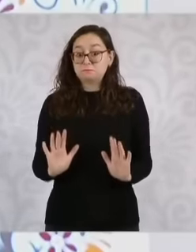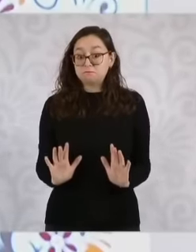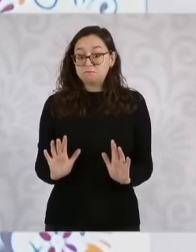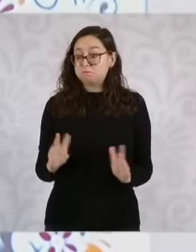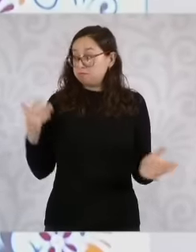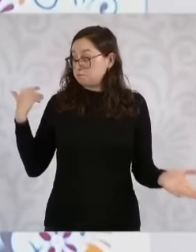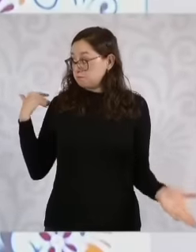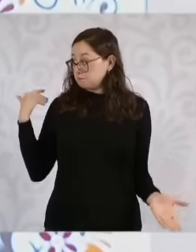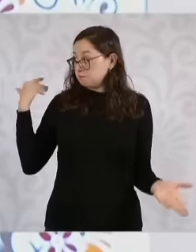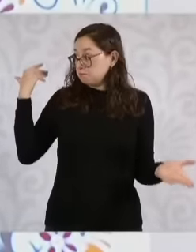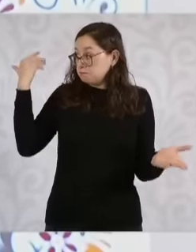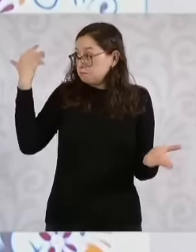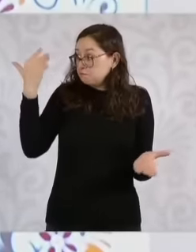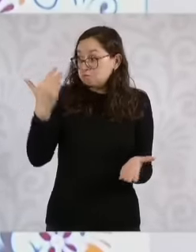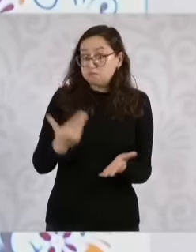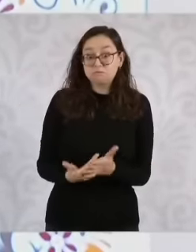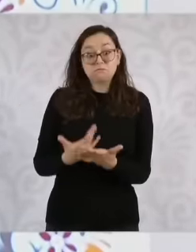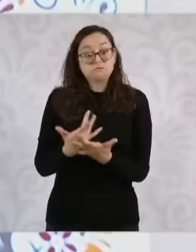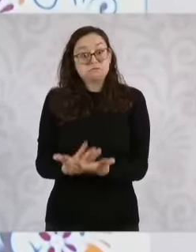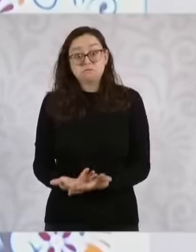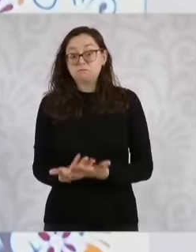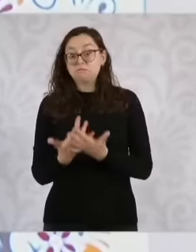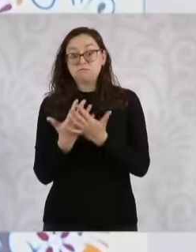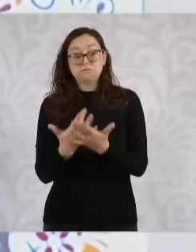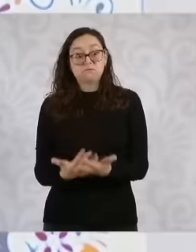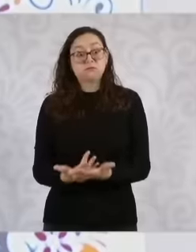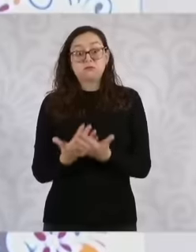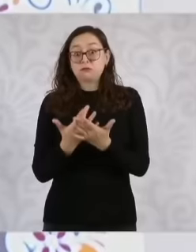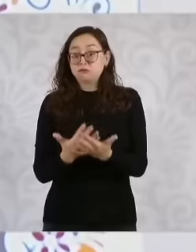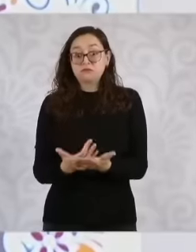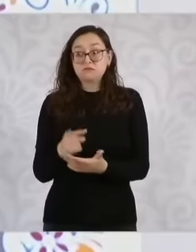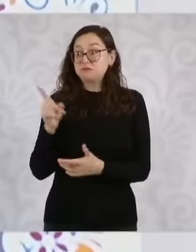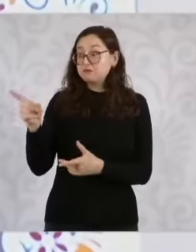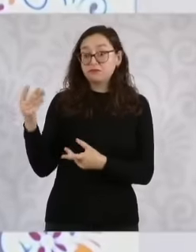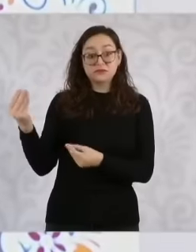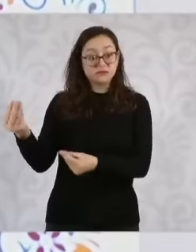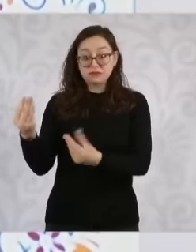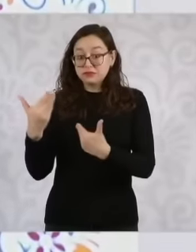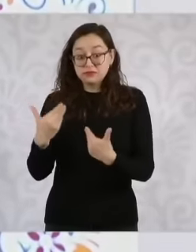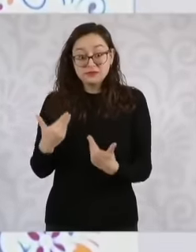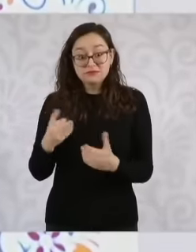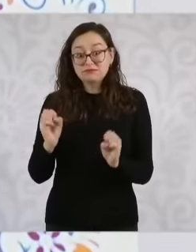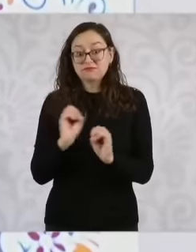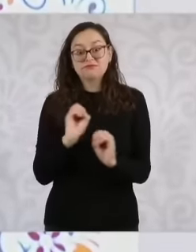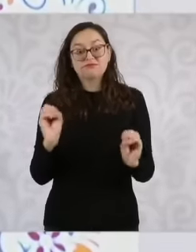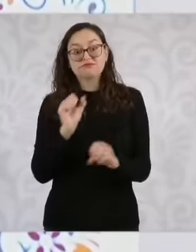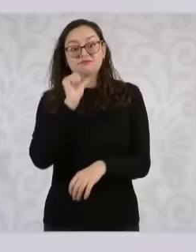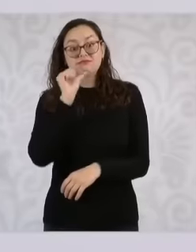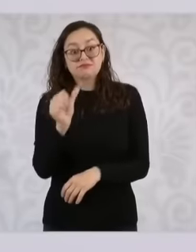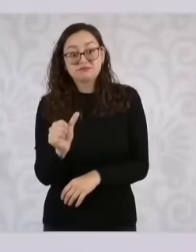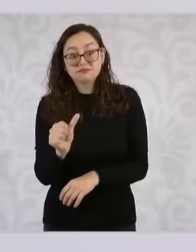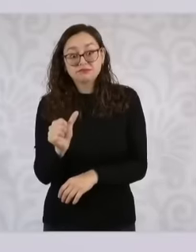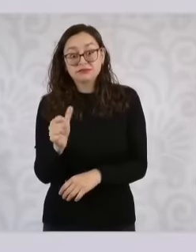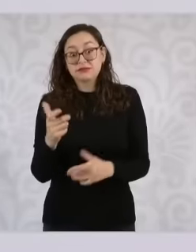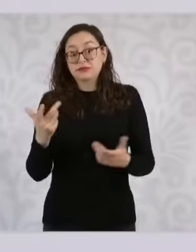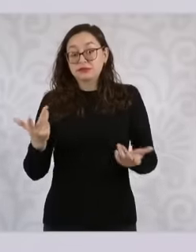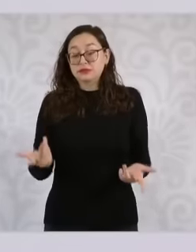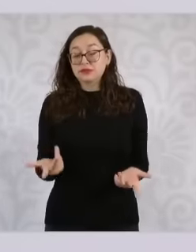Senator Fernández Noroña said it the other day. They have not sent it. So if they do not send it, what this